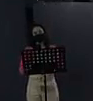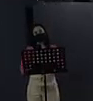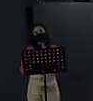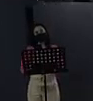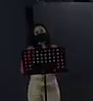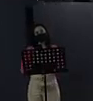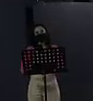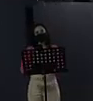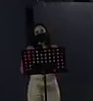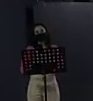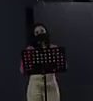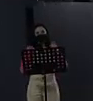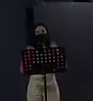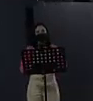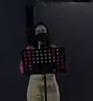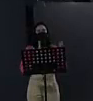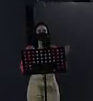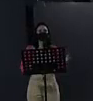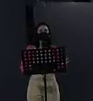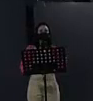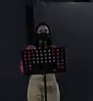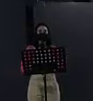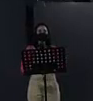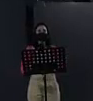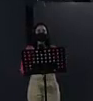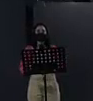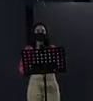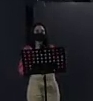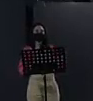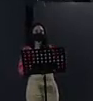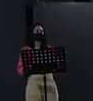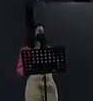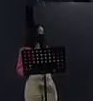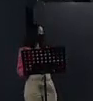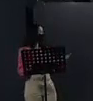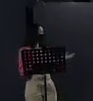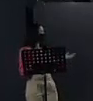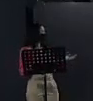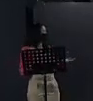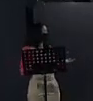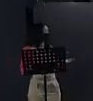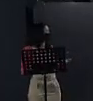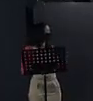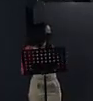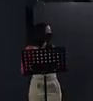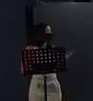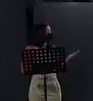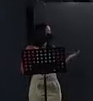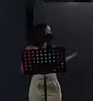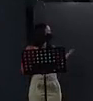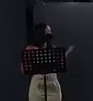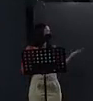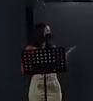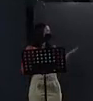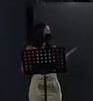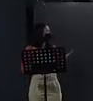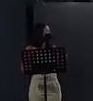today because there they are also given other options that are worked on jointly